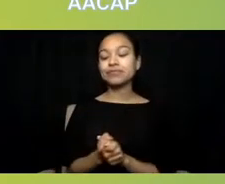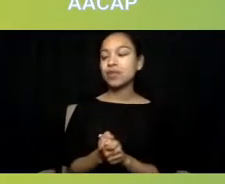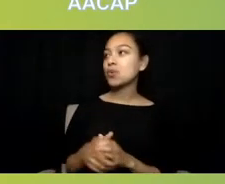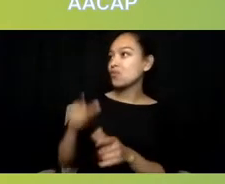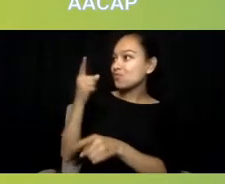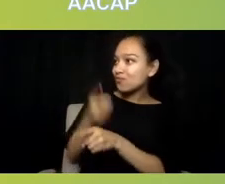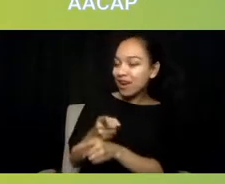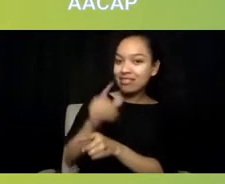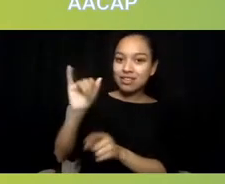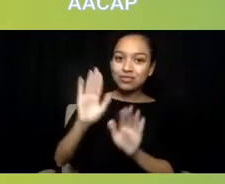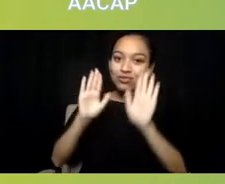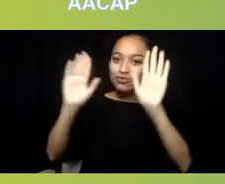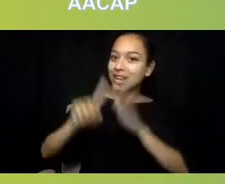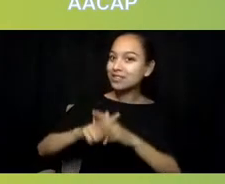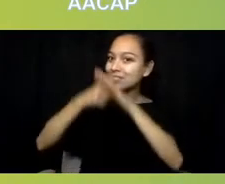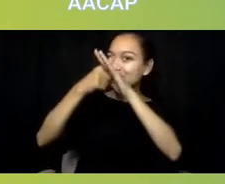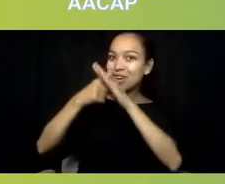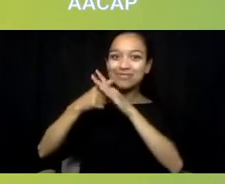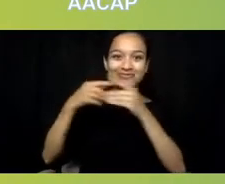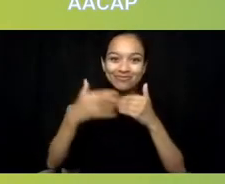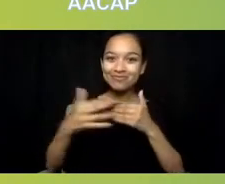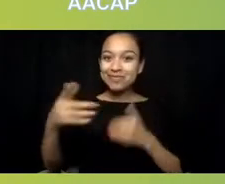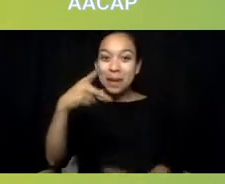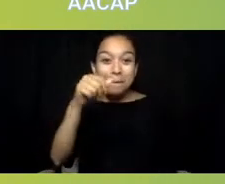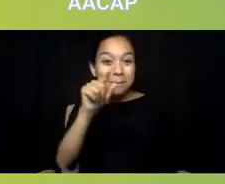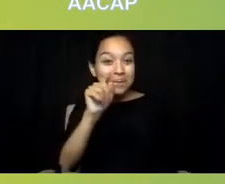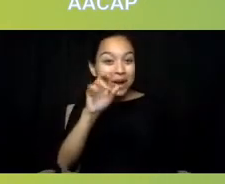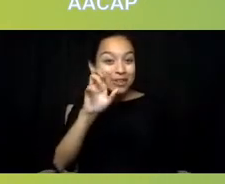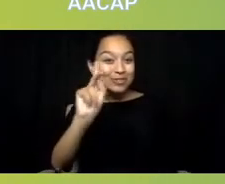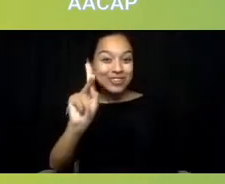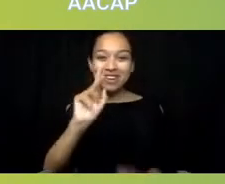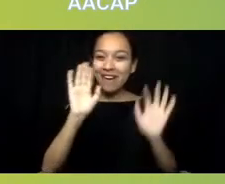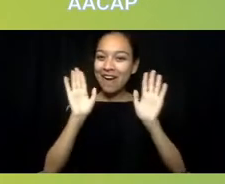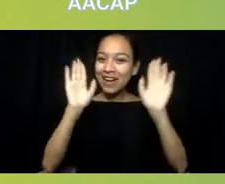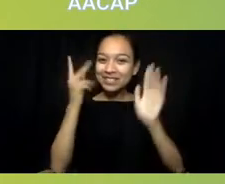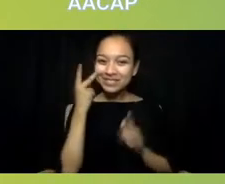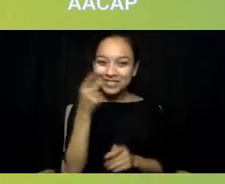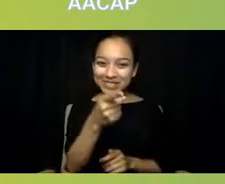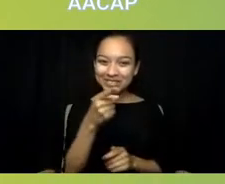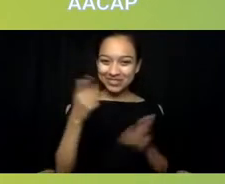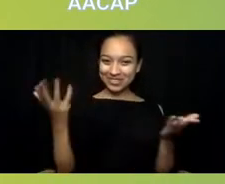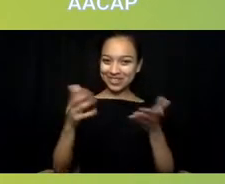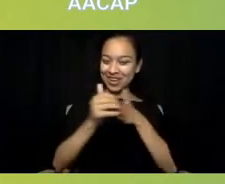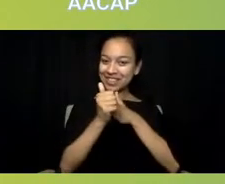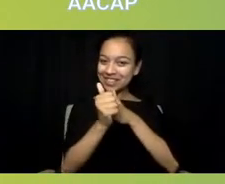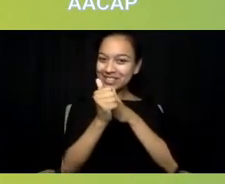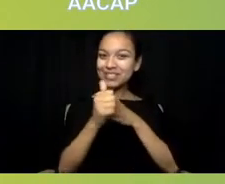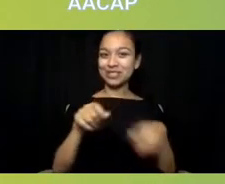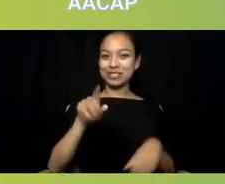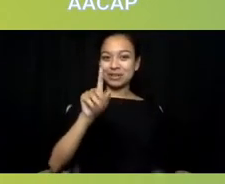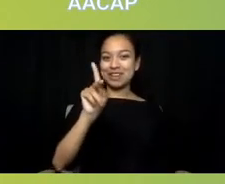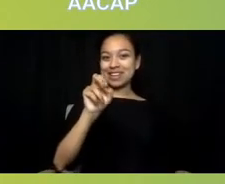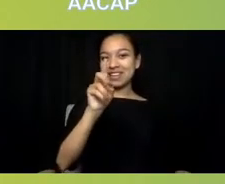Patrick, always great to see you, as part of our leadership here at Kennedy-Satcher Center and one of my closest advisors.